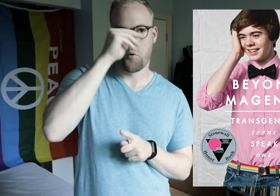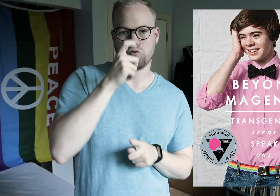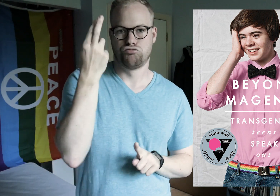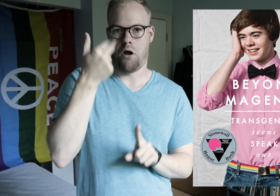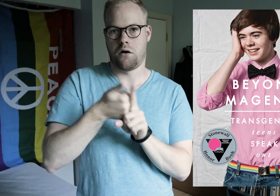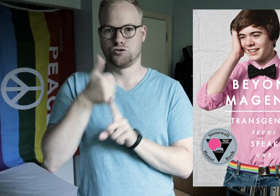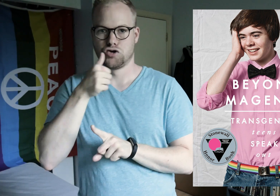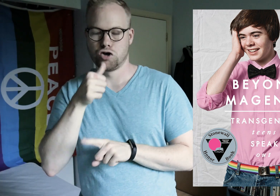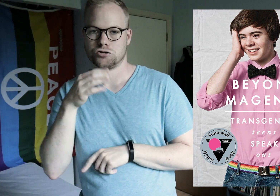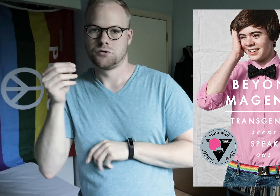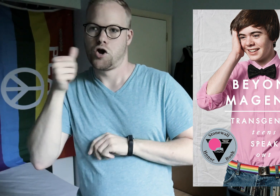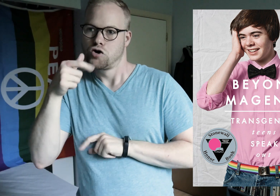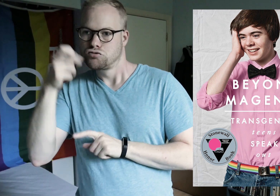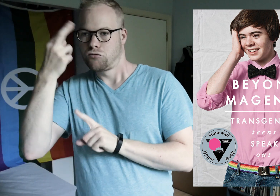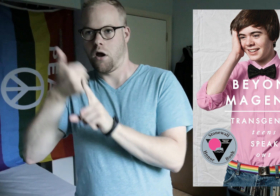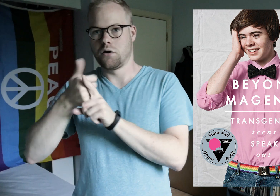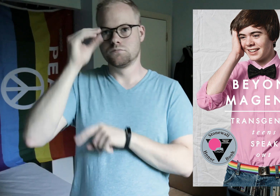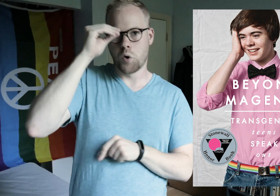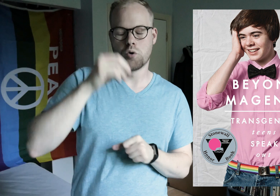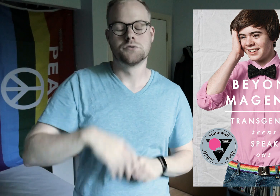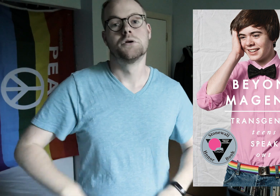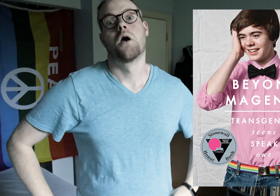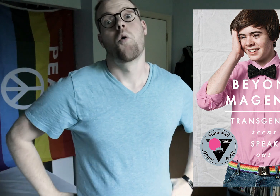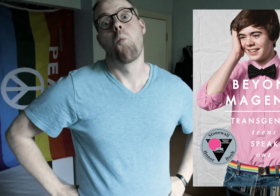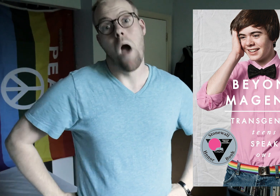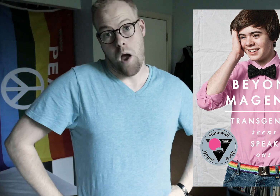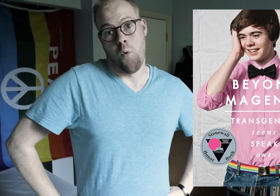boys who realized they’re girls, and girls who realized they’re boys. Wow.